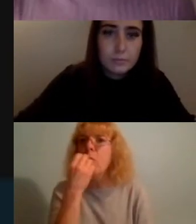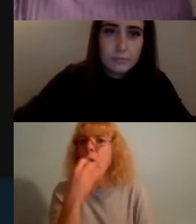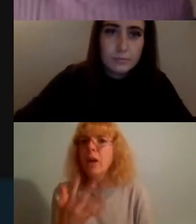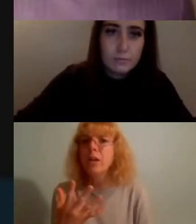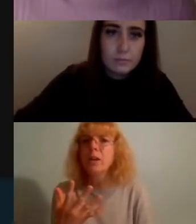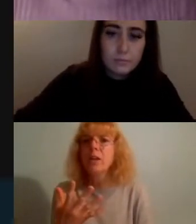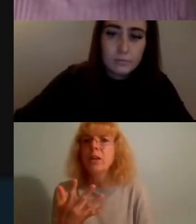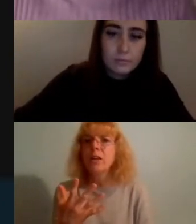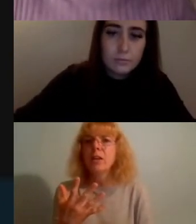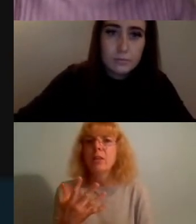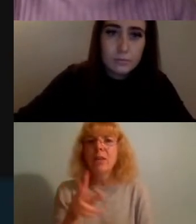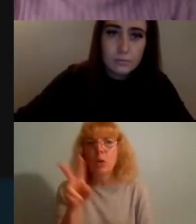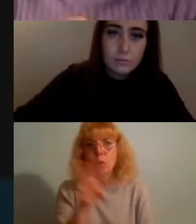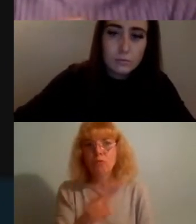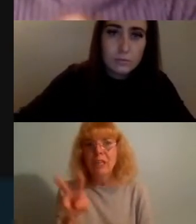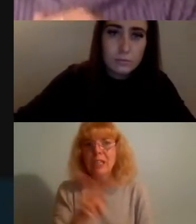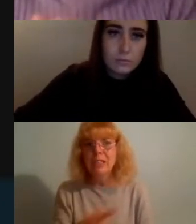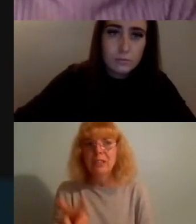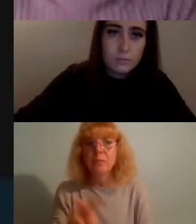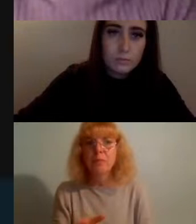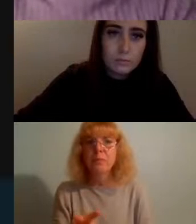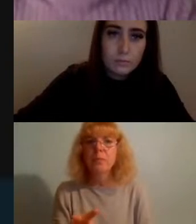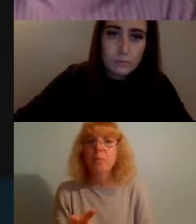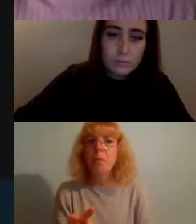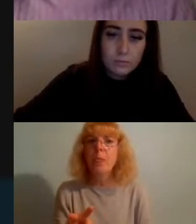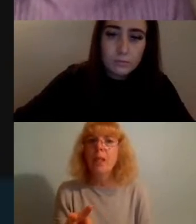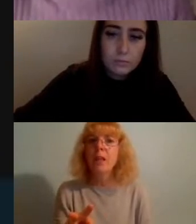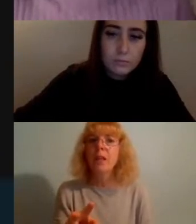as you can see she read so regarding people wanting answers from me